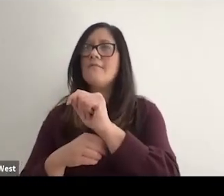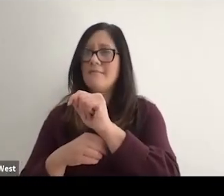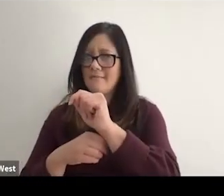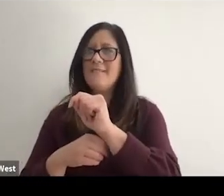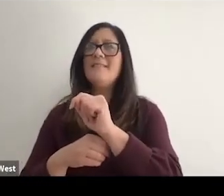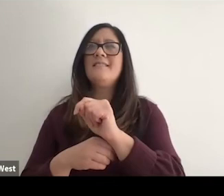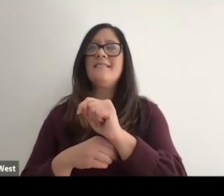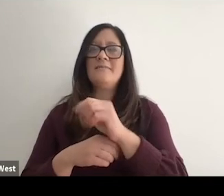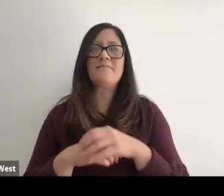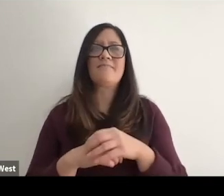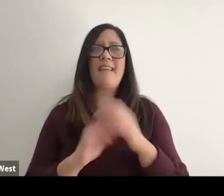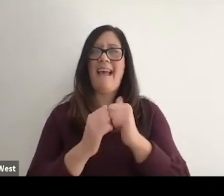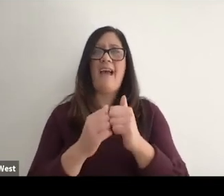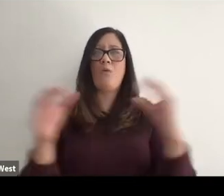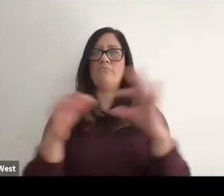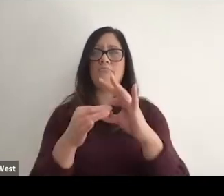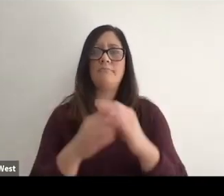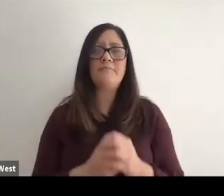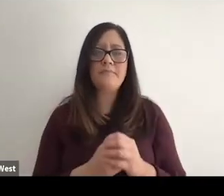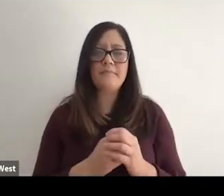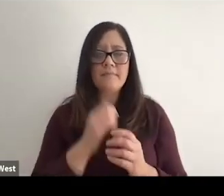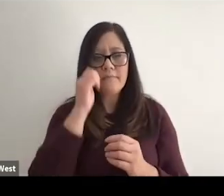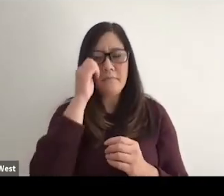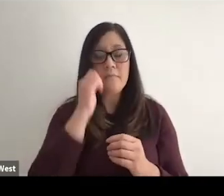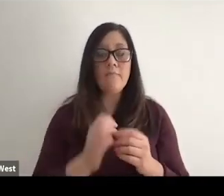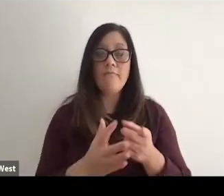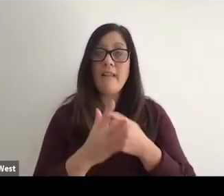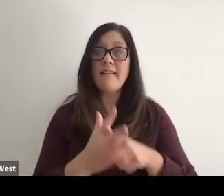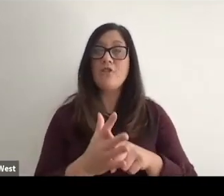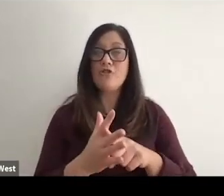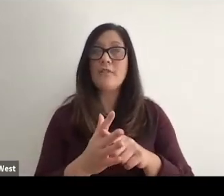in the movement beyond competing. Initially I found that opportunity